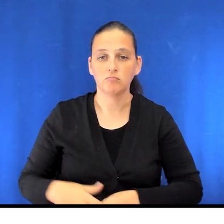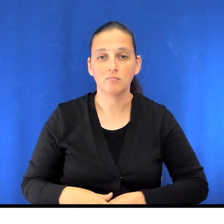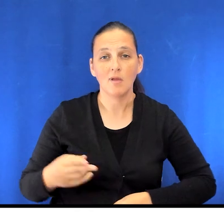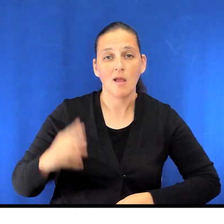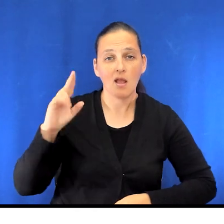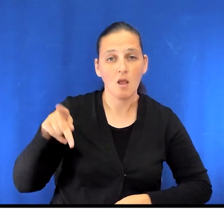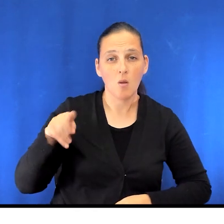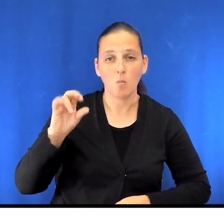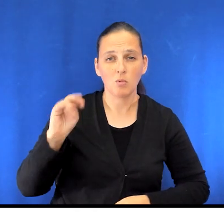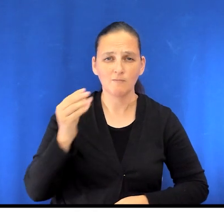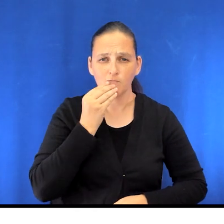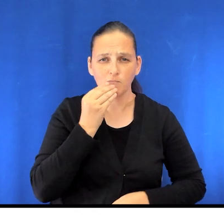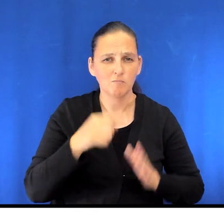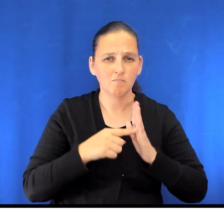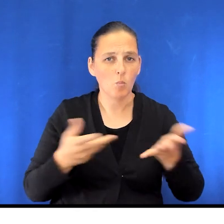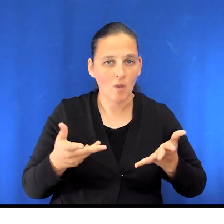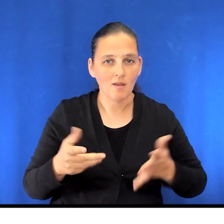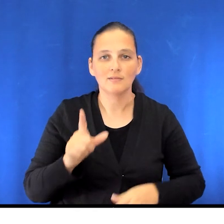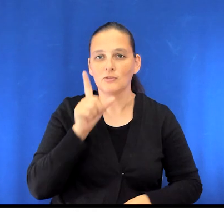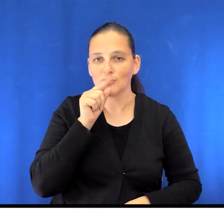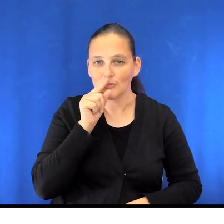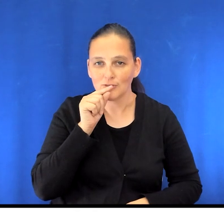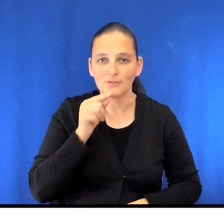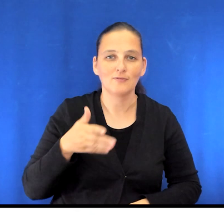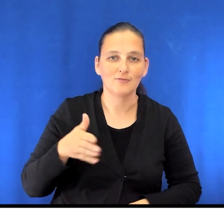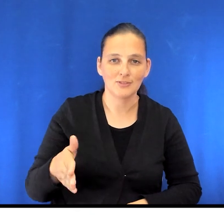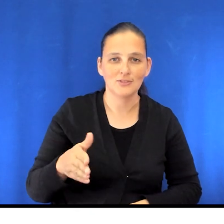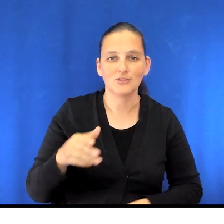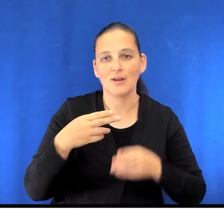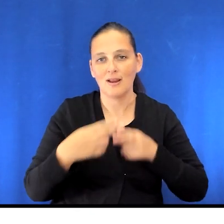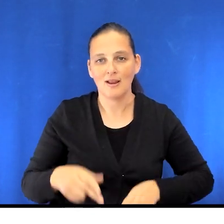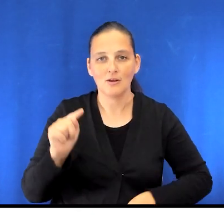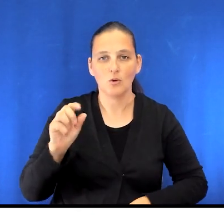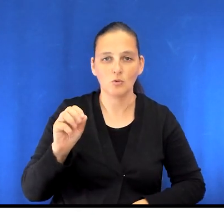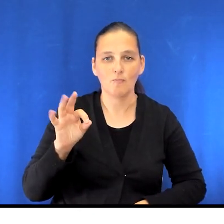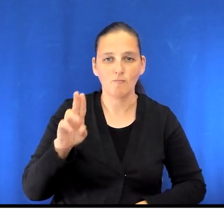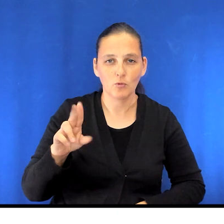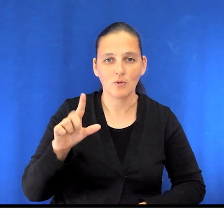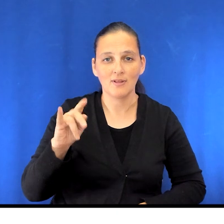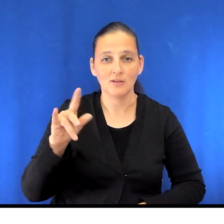Some examples of high protein foods include chicken, fish, eggs, tofu, lentils, and beans.